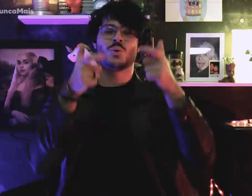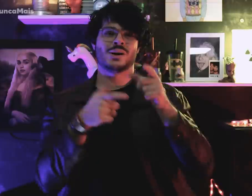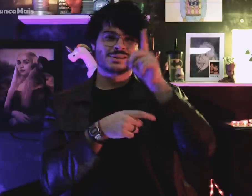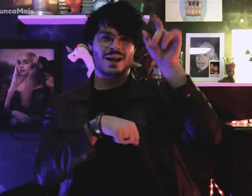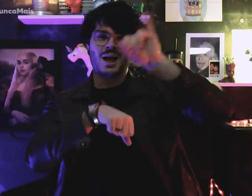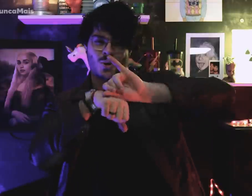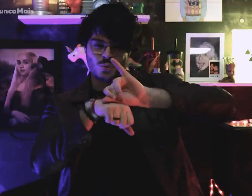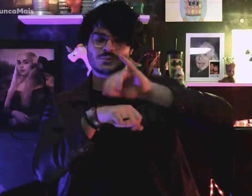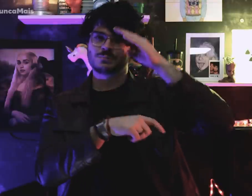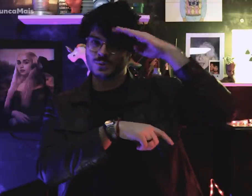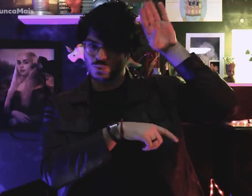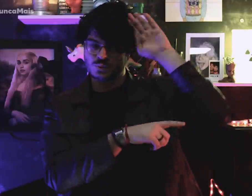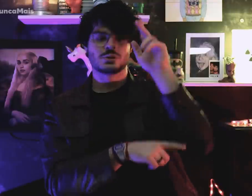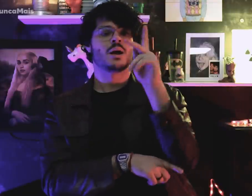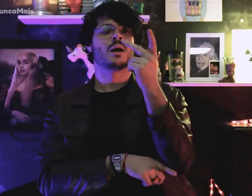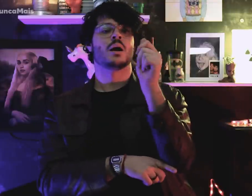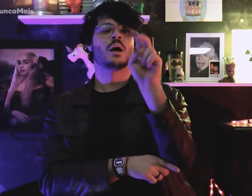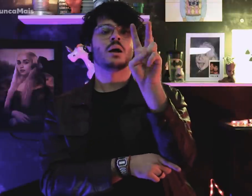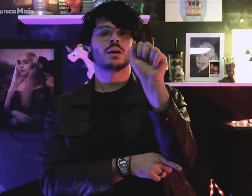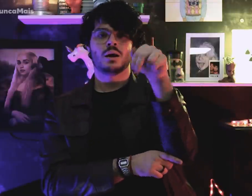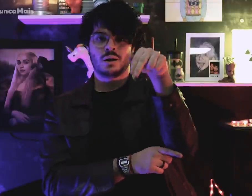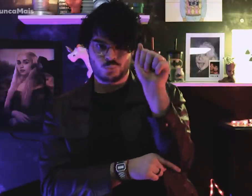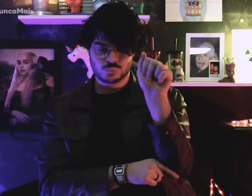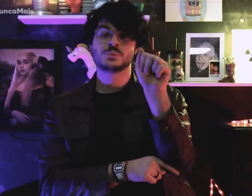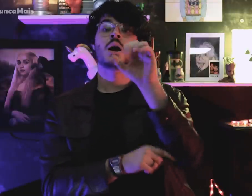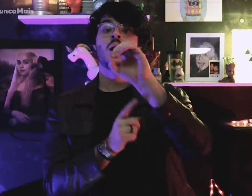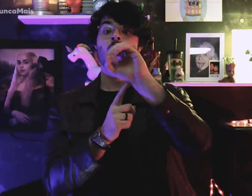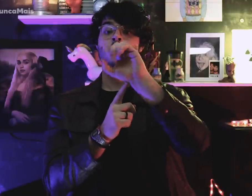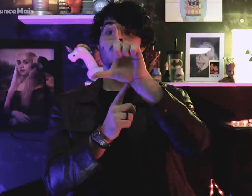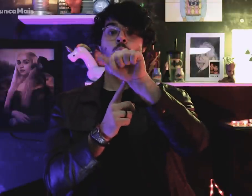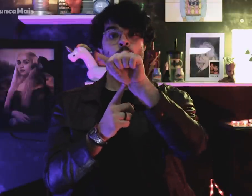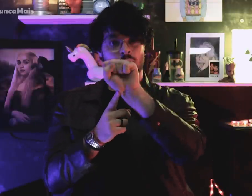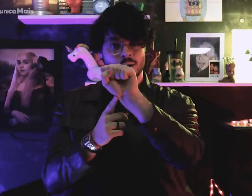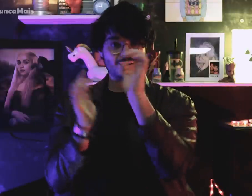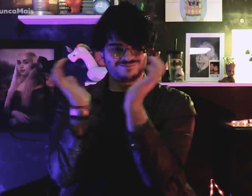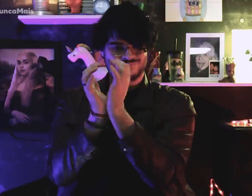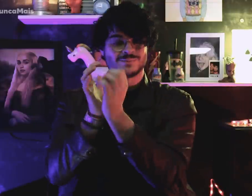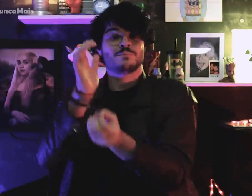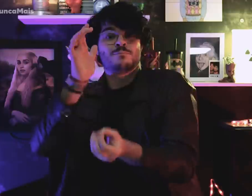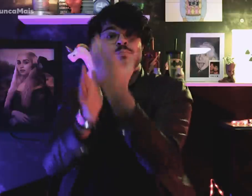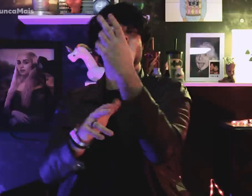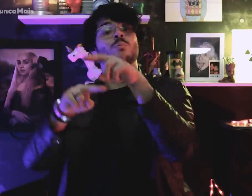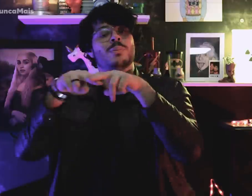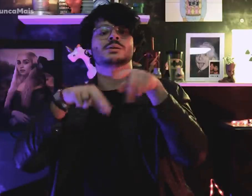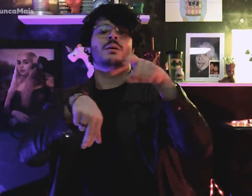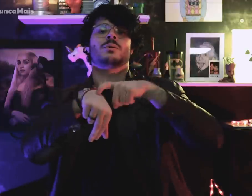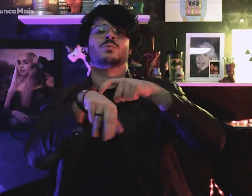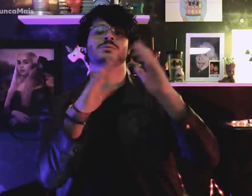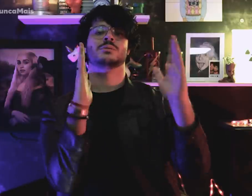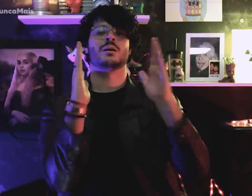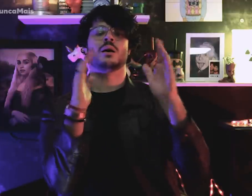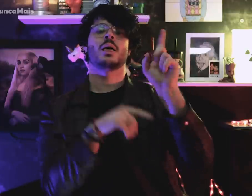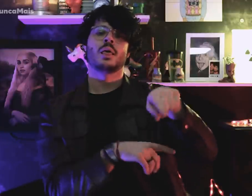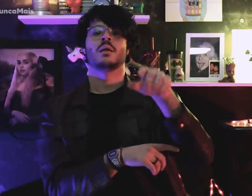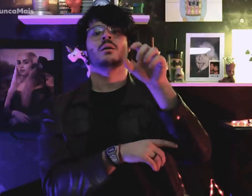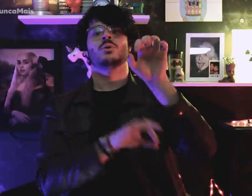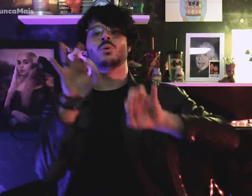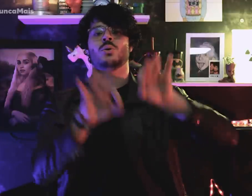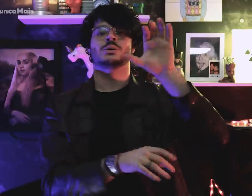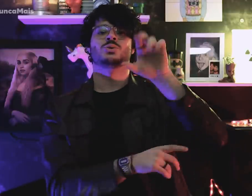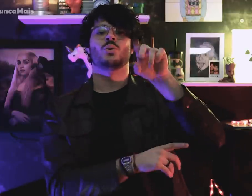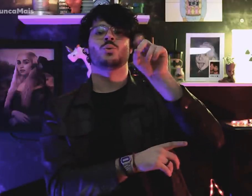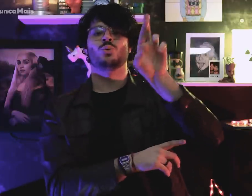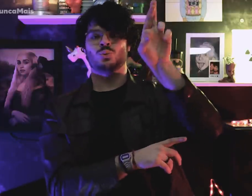Em Havana, Cuba, a OLAS foi criada por meio da Operação Condor.